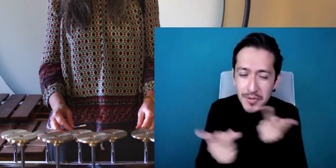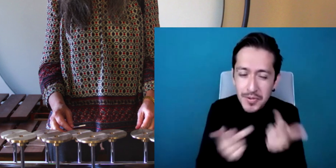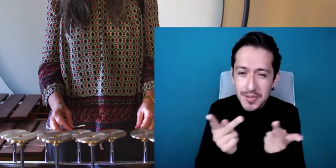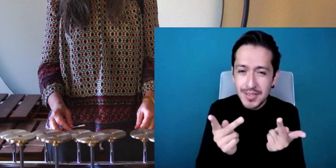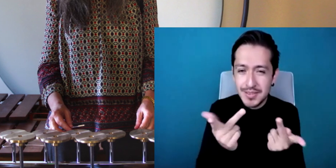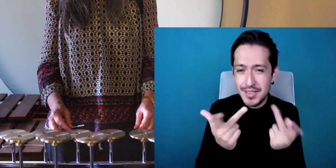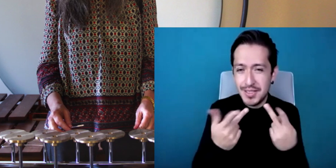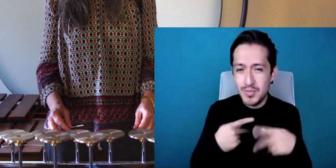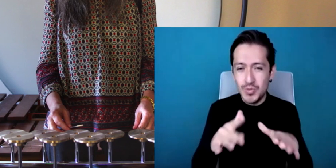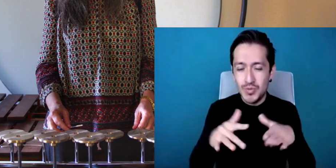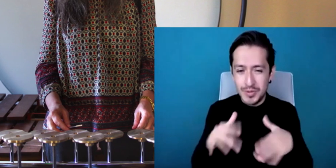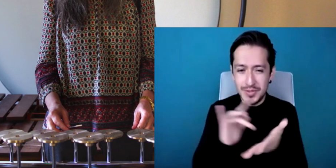Thank you Benjamin